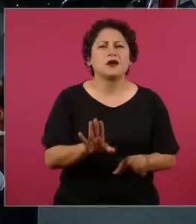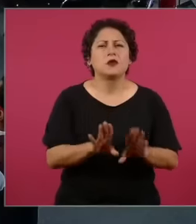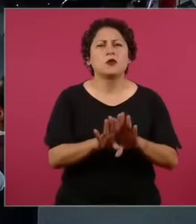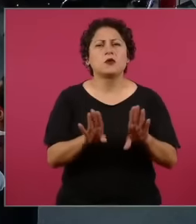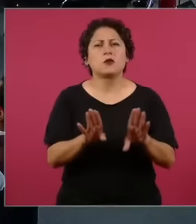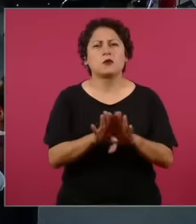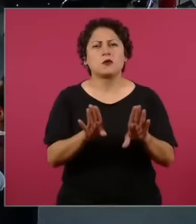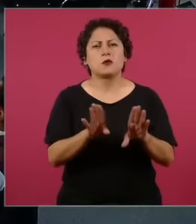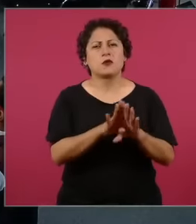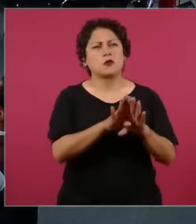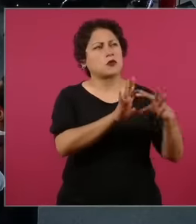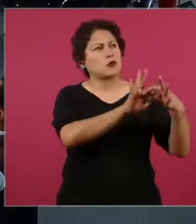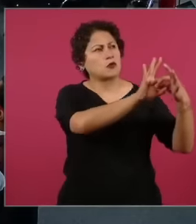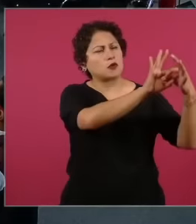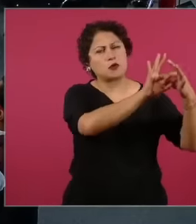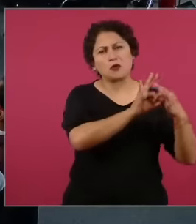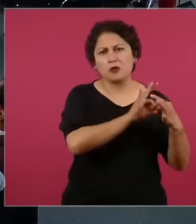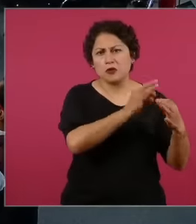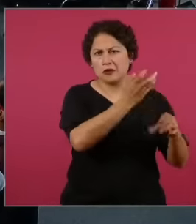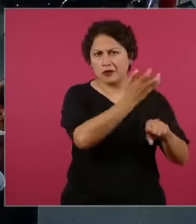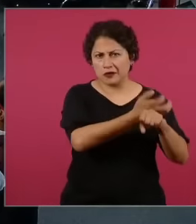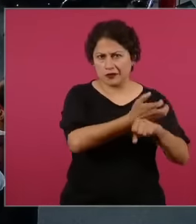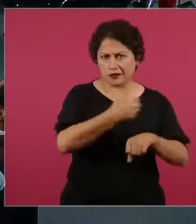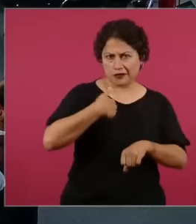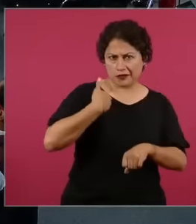state